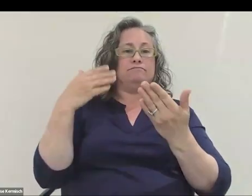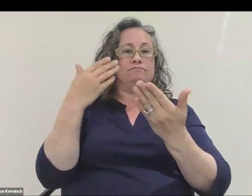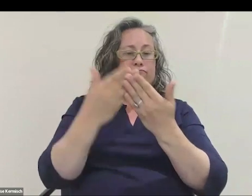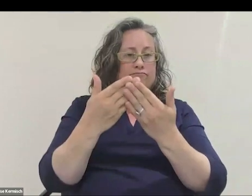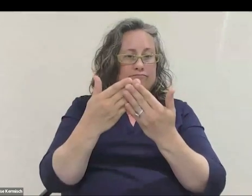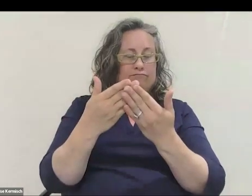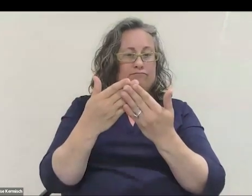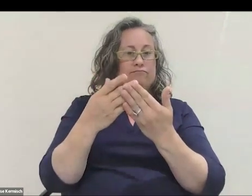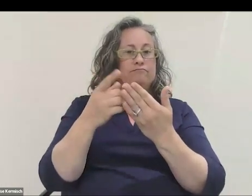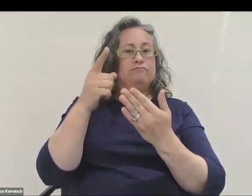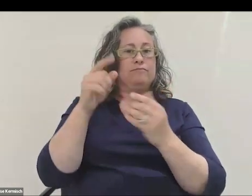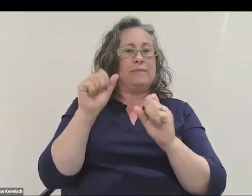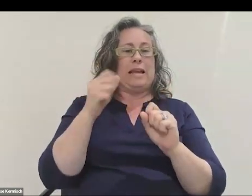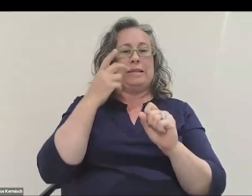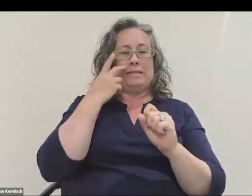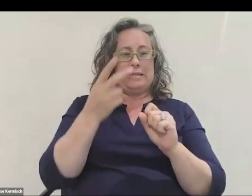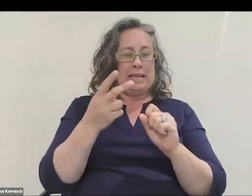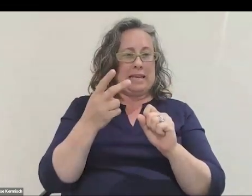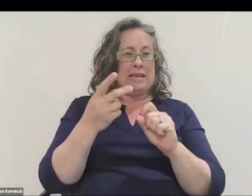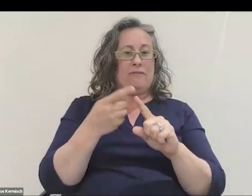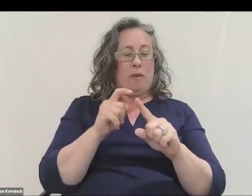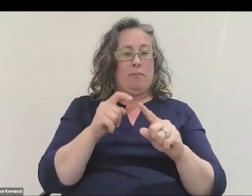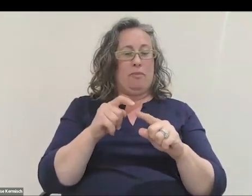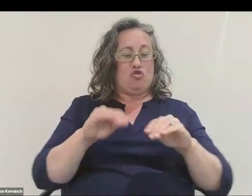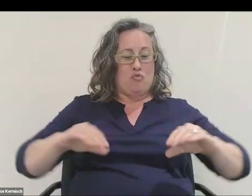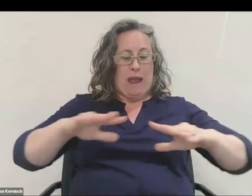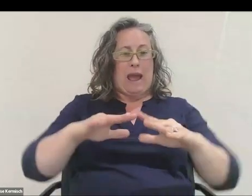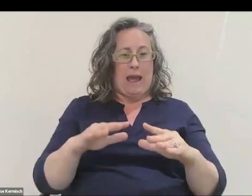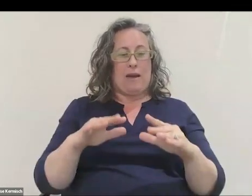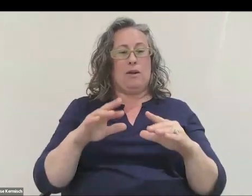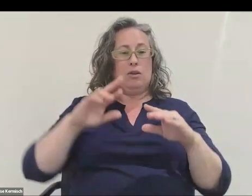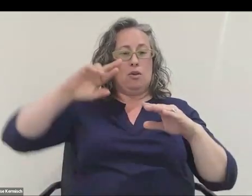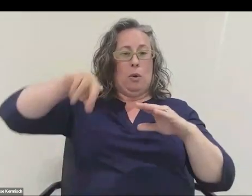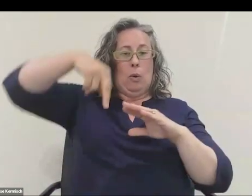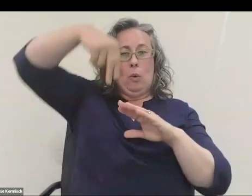You can see from the ground, you could hear people yelling out as the rocket rolled over from its height there.